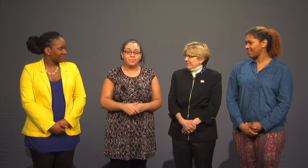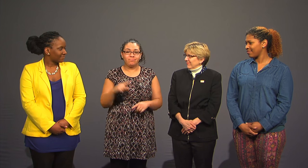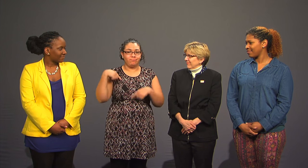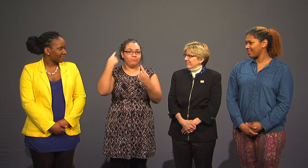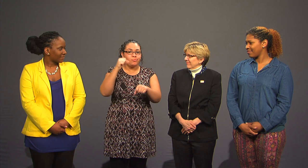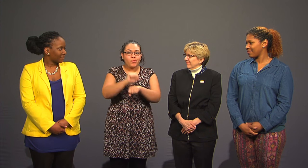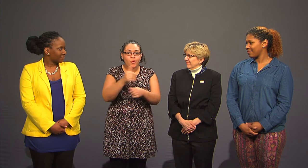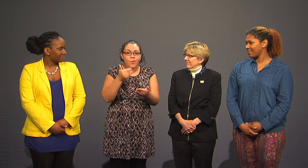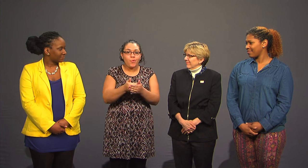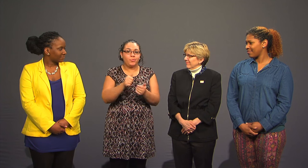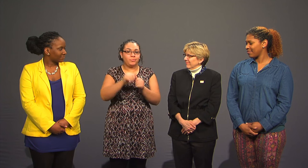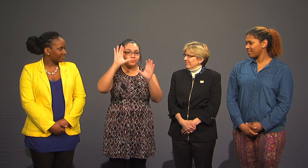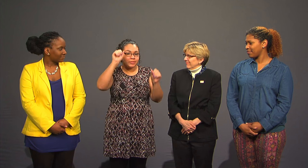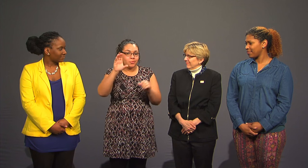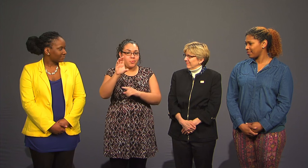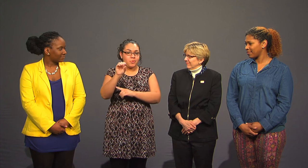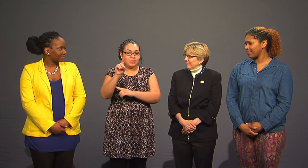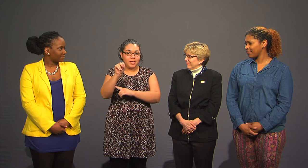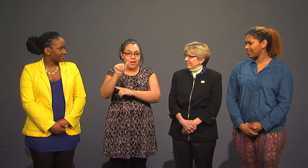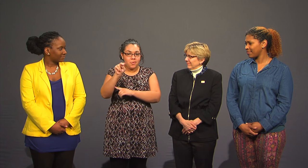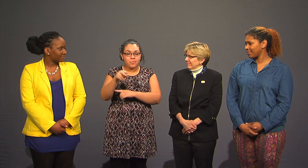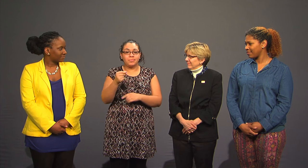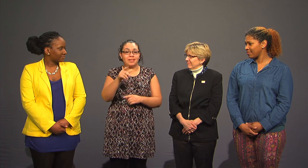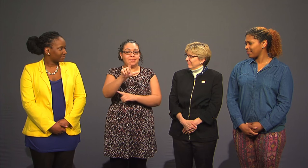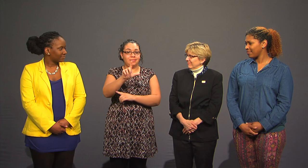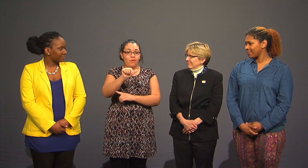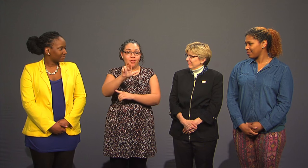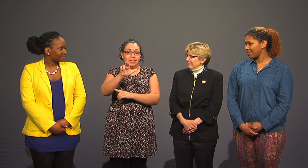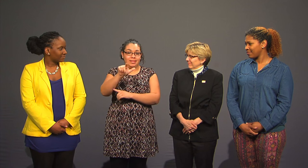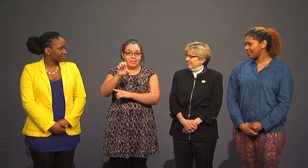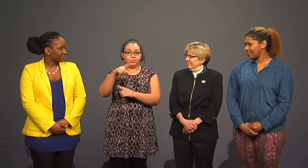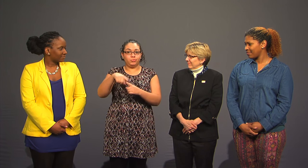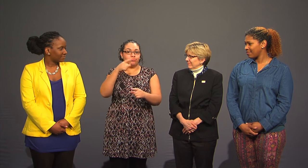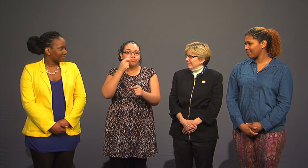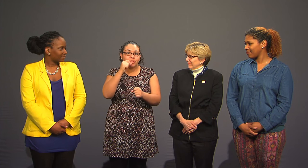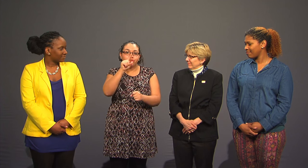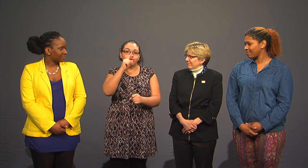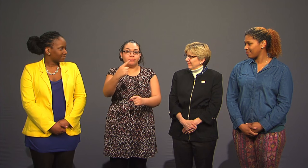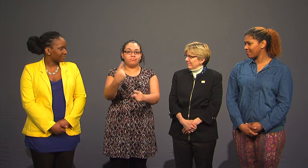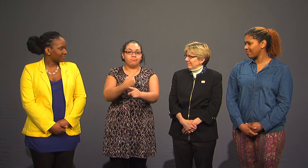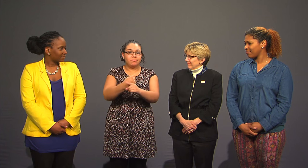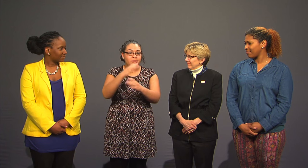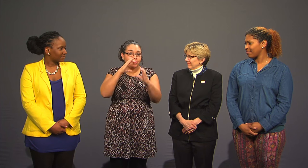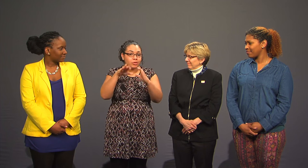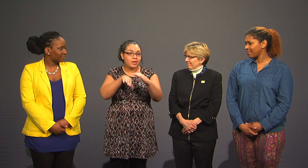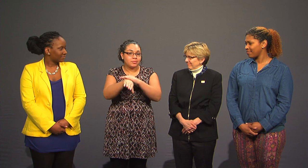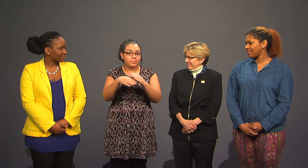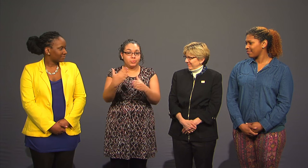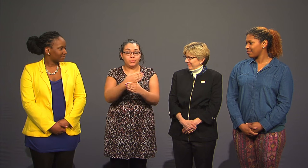I am working closely with President Cordano and Arlene to ensure smooth communication among our